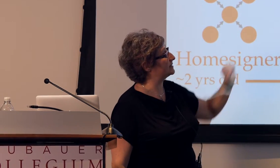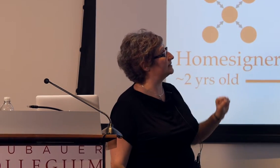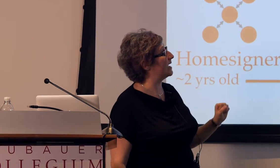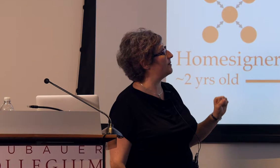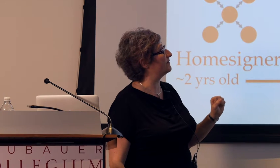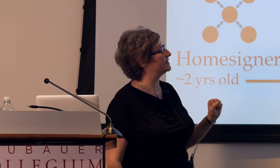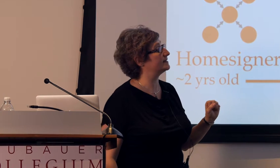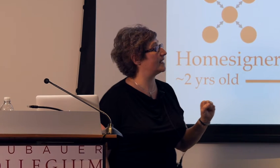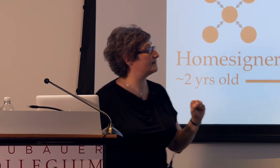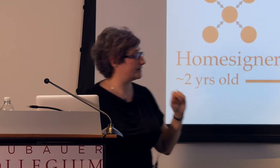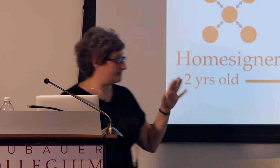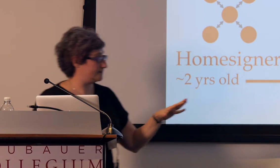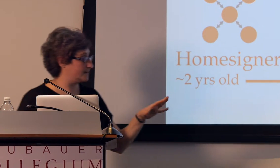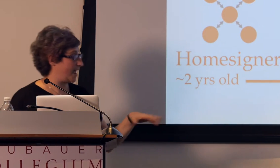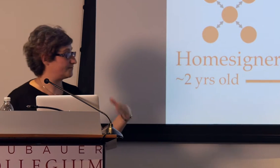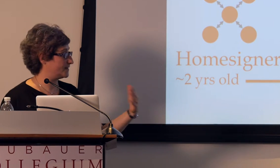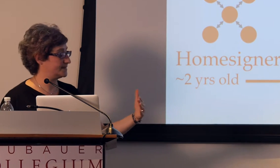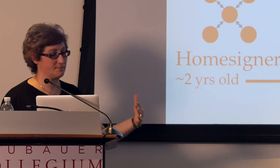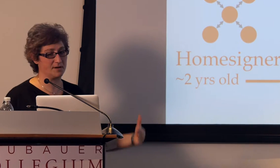after the same period of time.